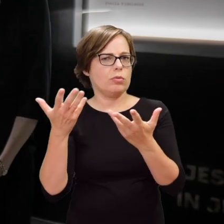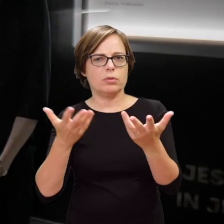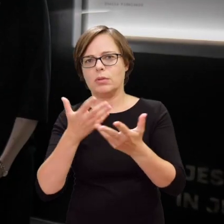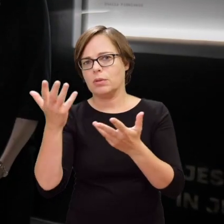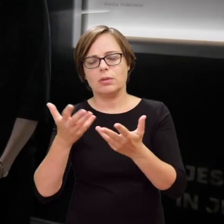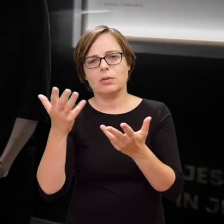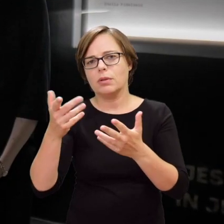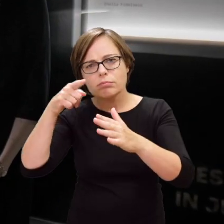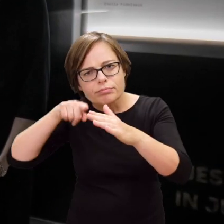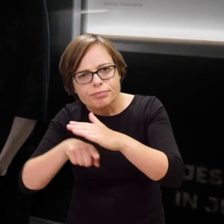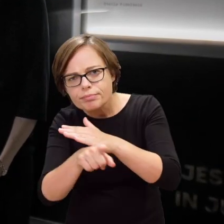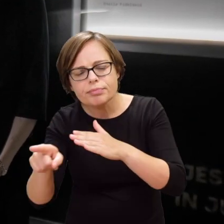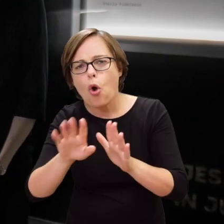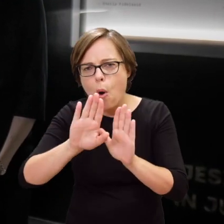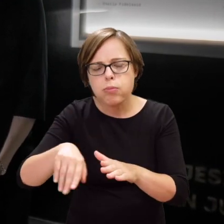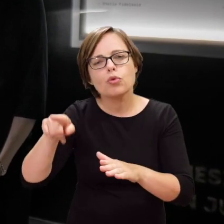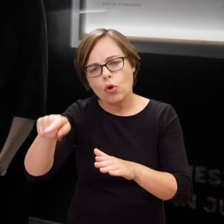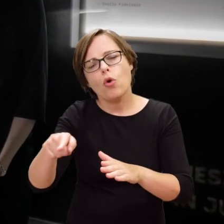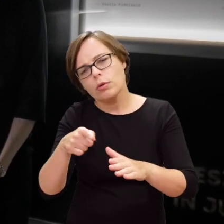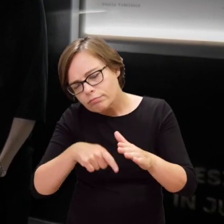in abandoned bunkers and shelters.